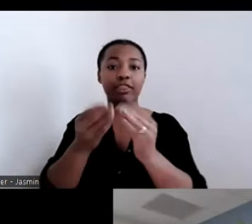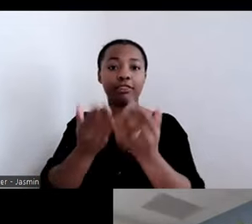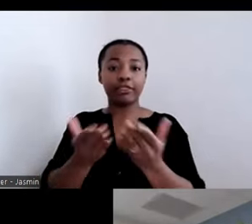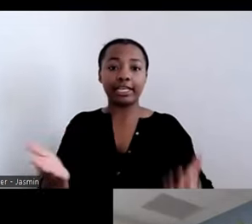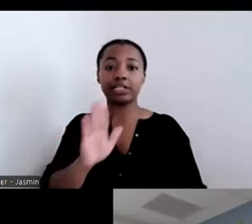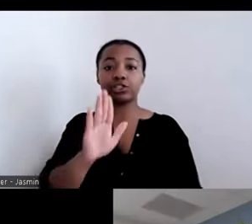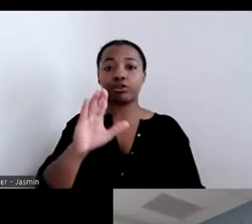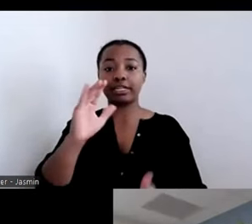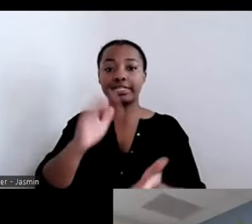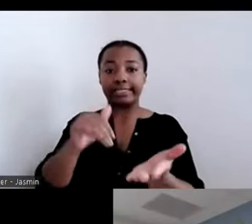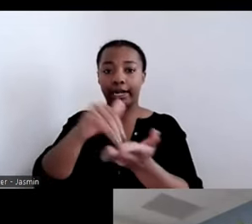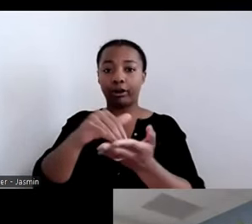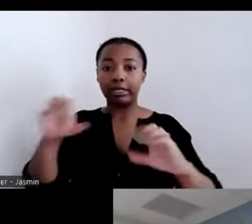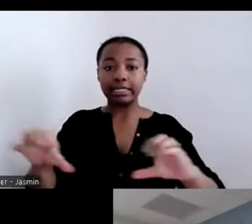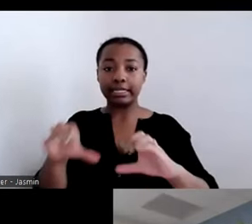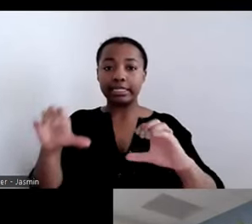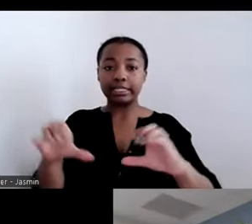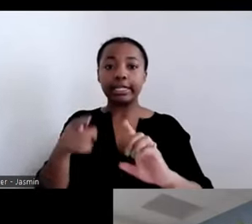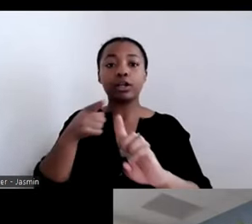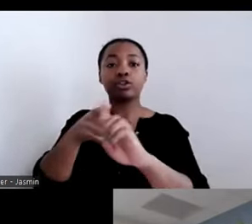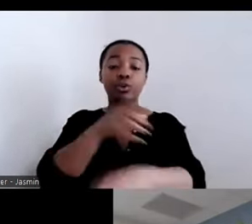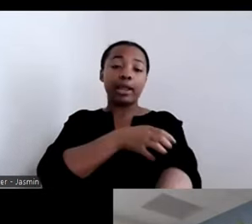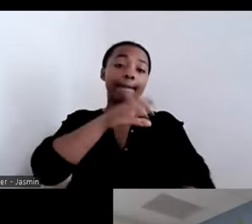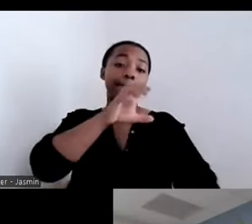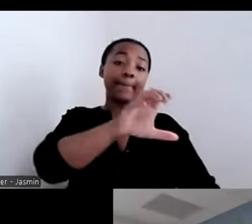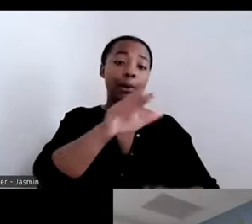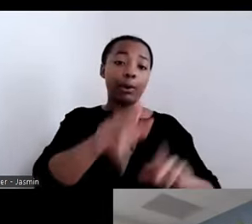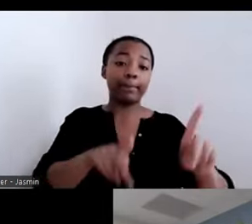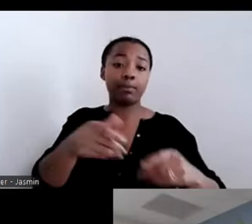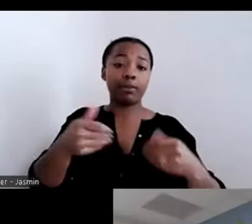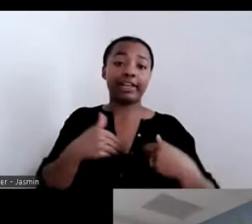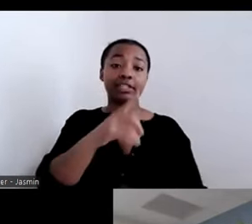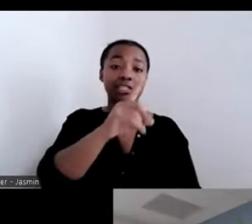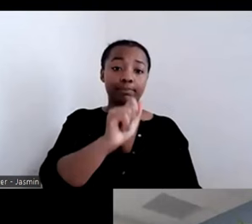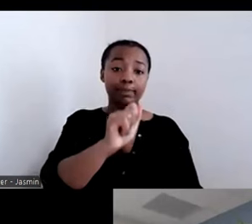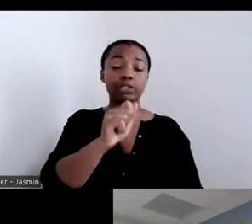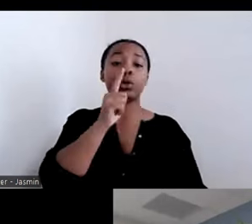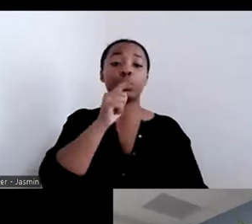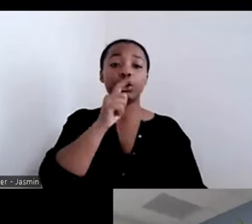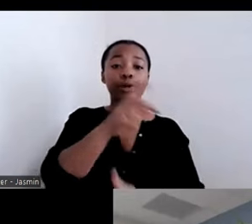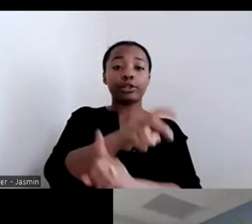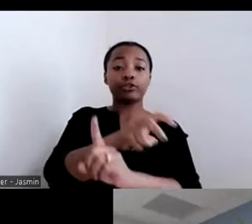with disabilities and transitioning from institutions, helping them remain in their communities.